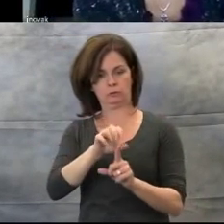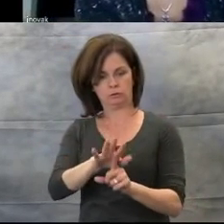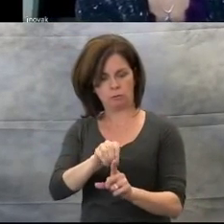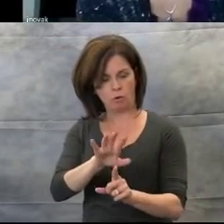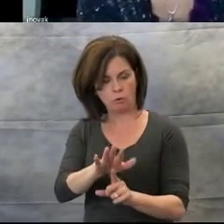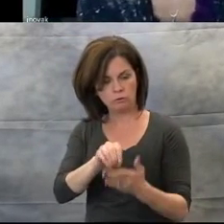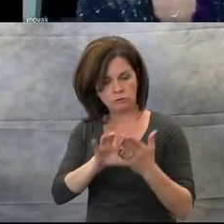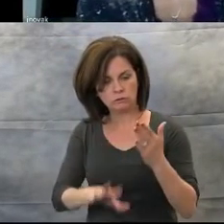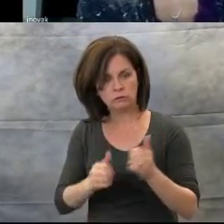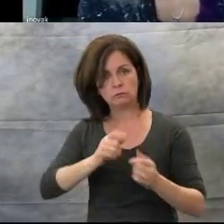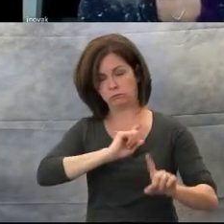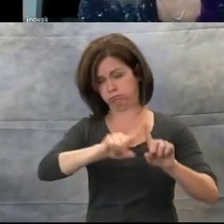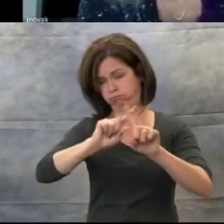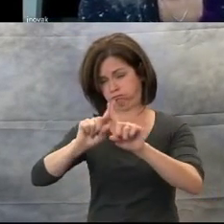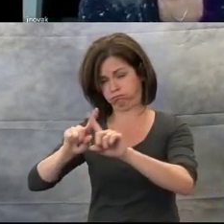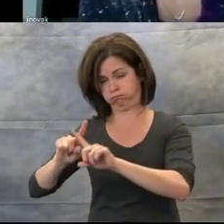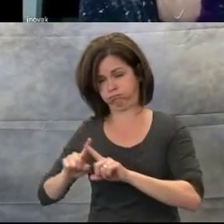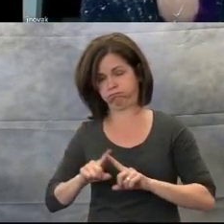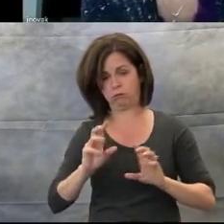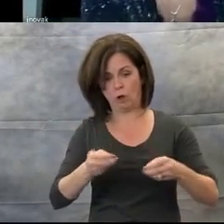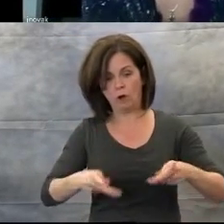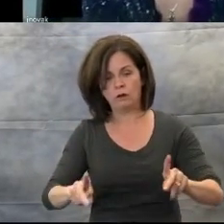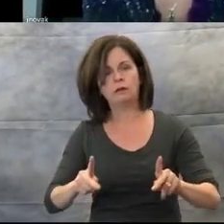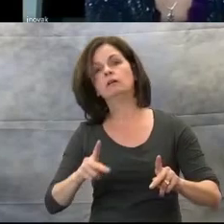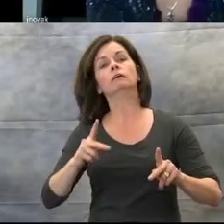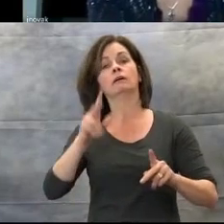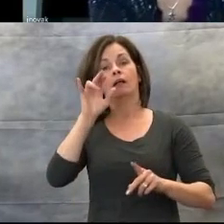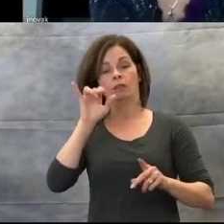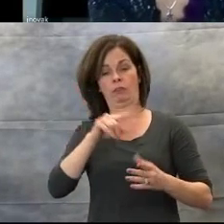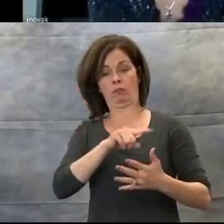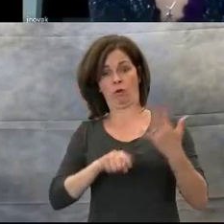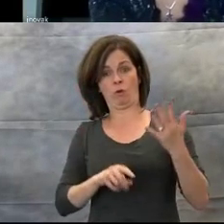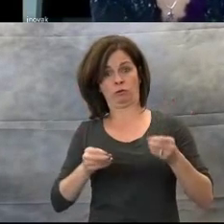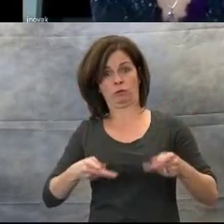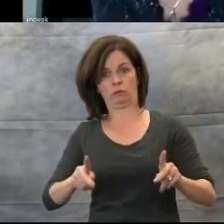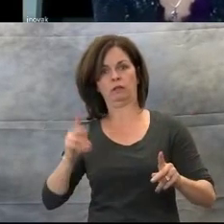of diverse and extensive hands-on opportunities.